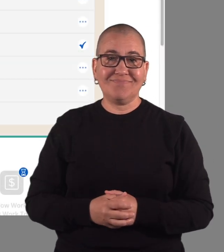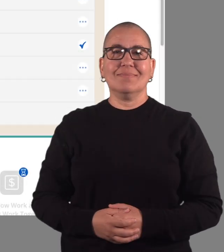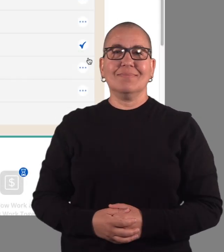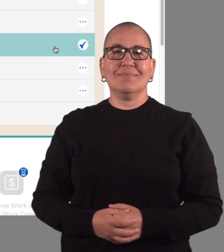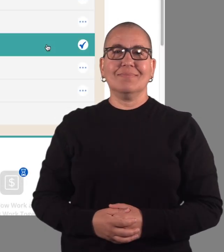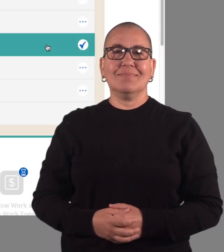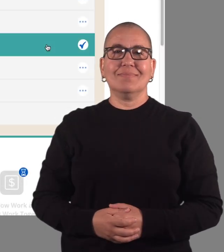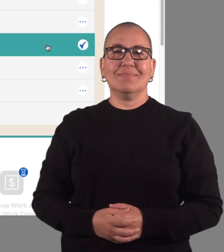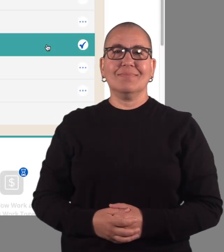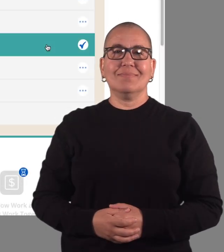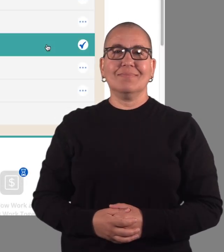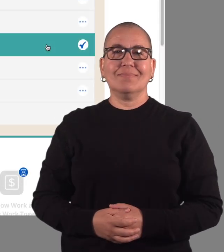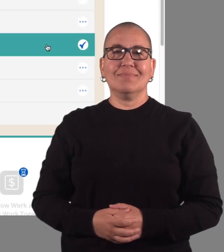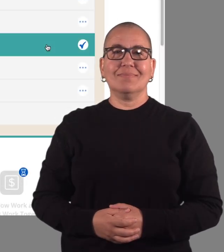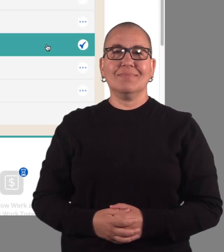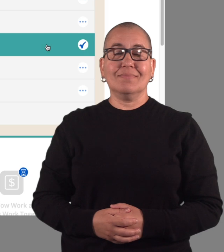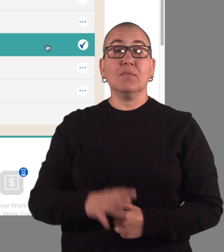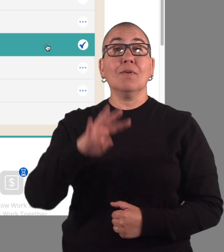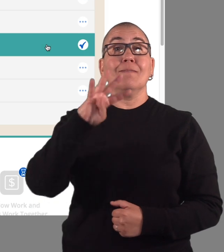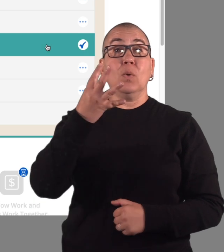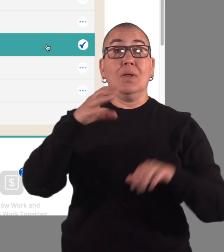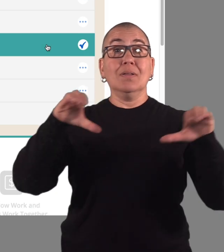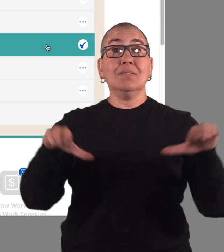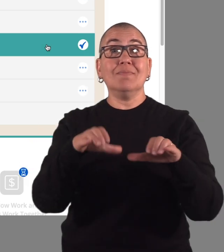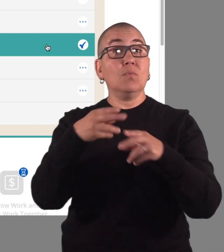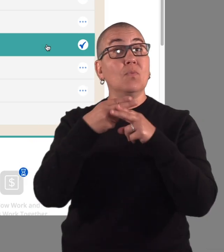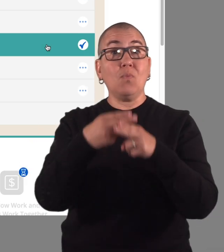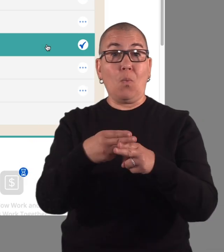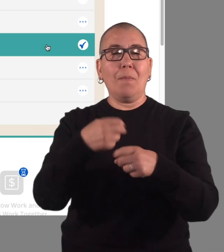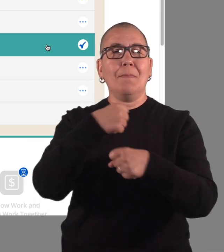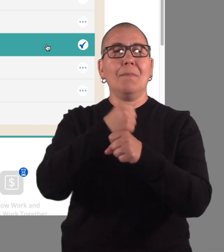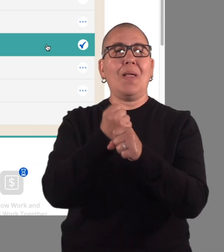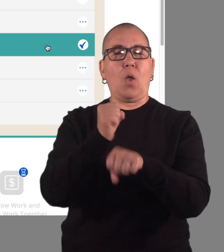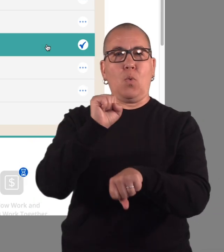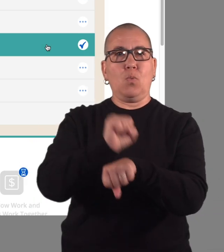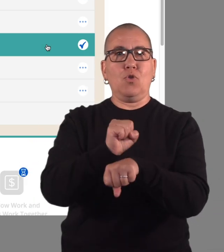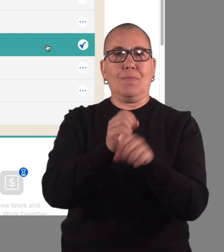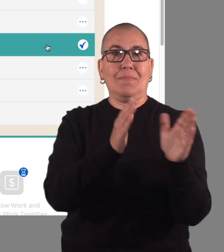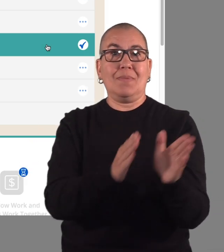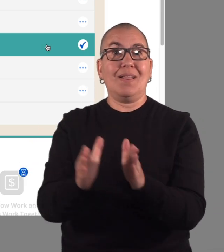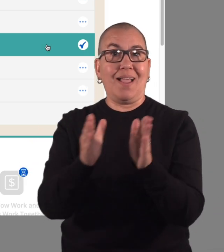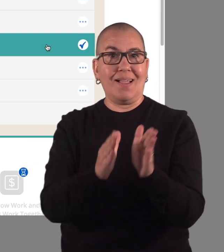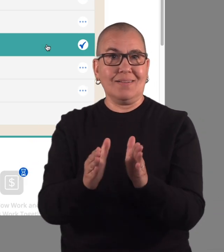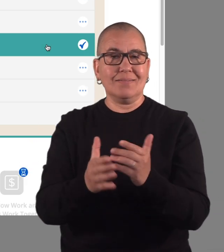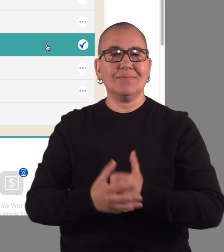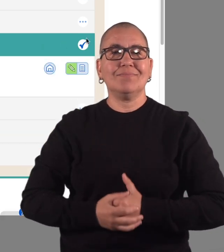The fourth activity is called Make a Work Plan.